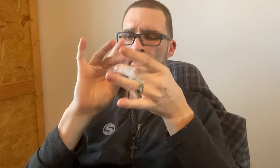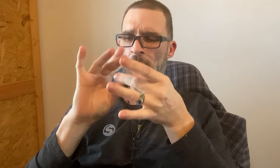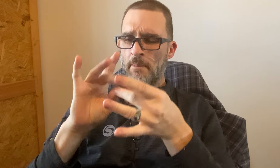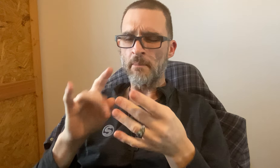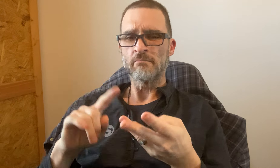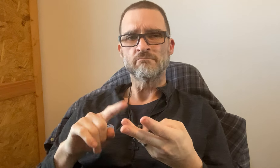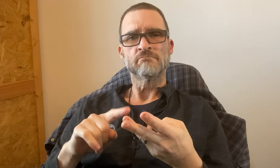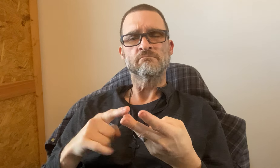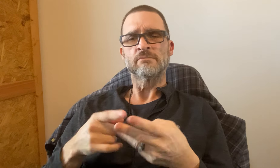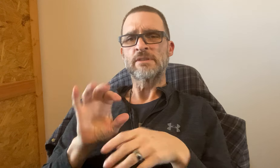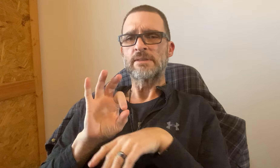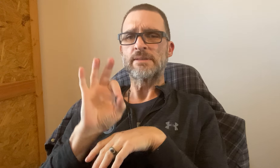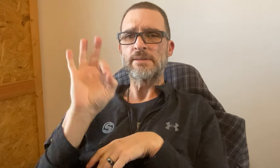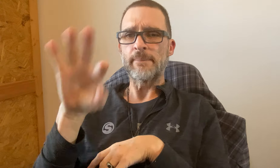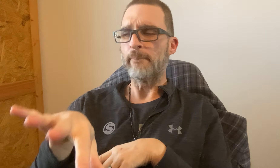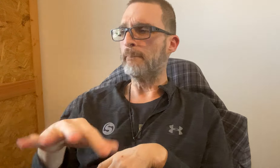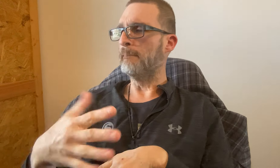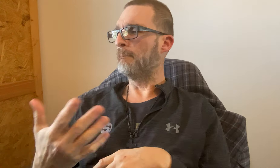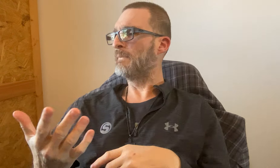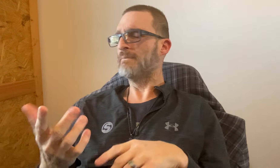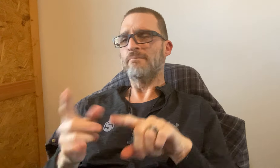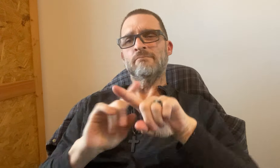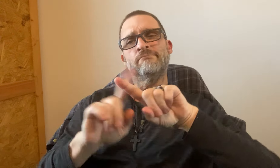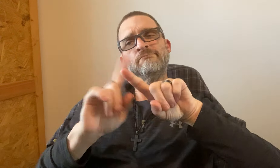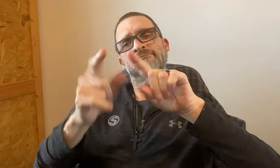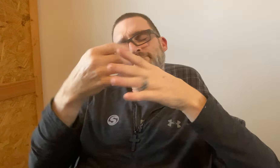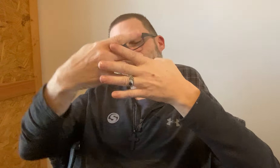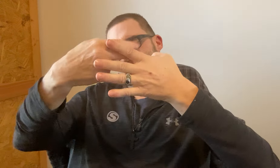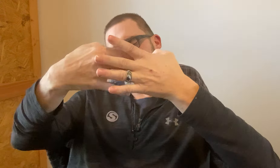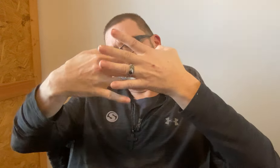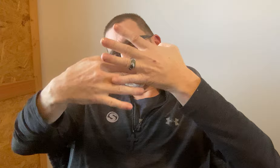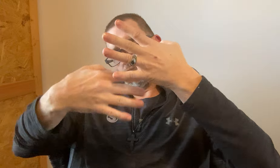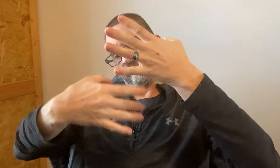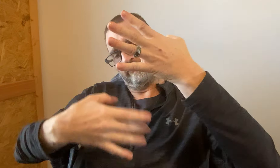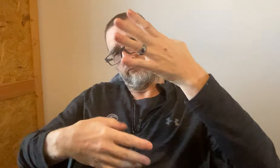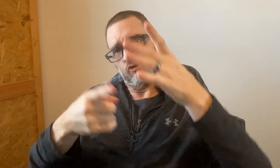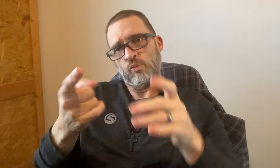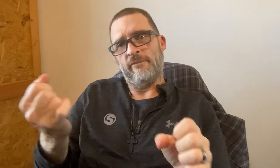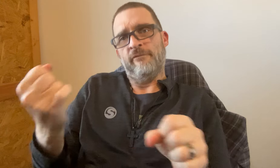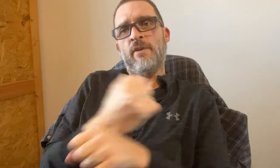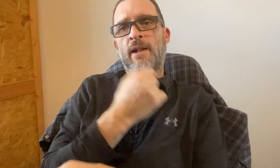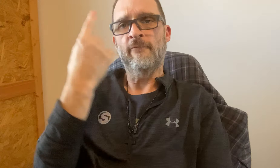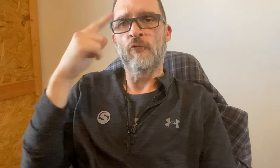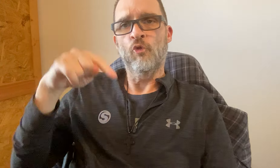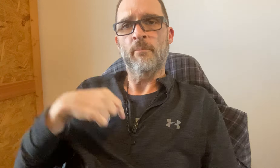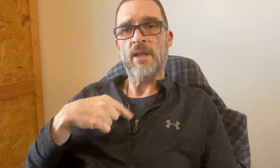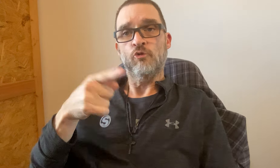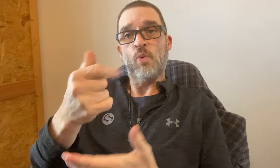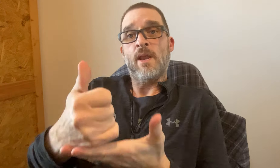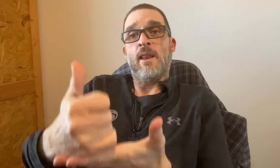and comments and tips and different things the lists goes on and on. You fight for me